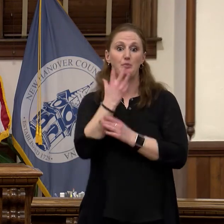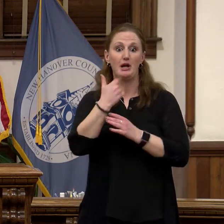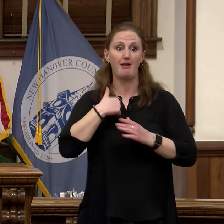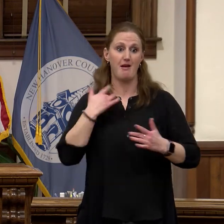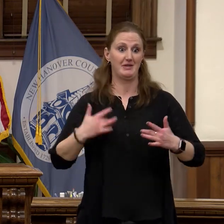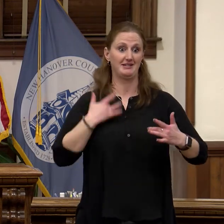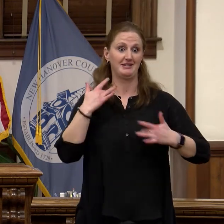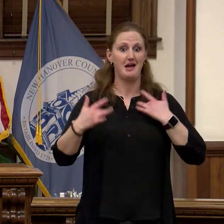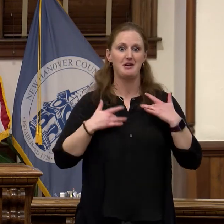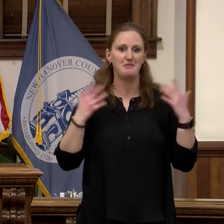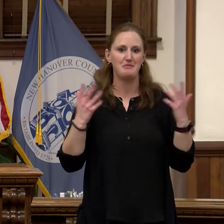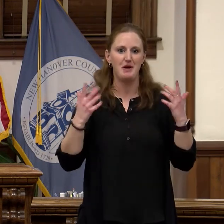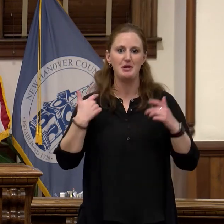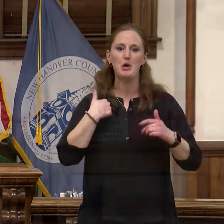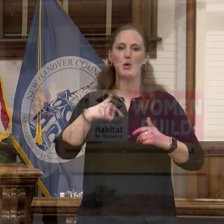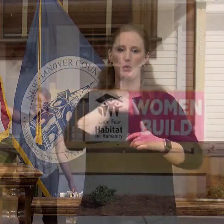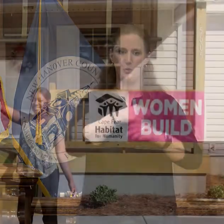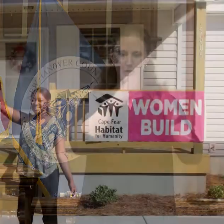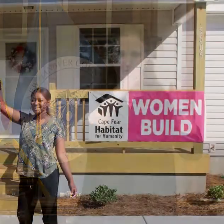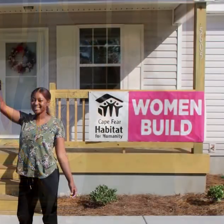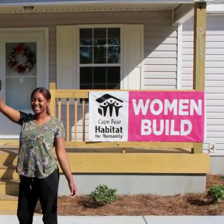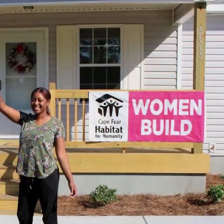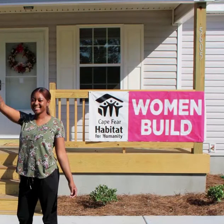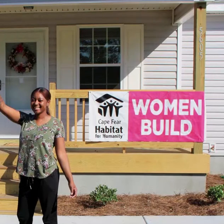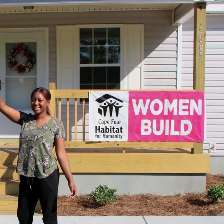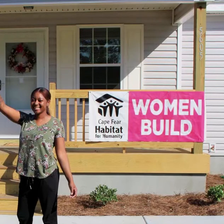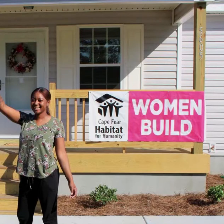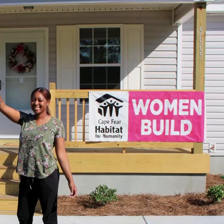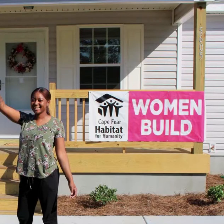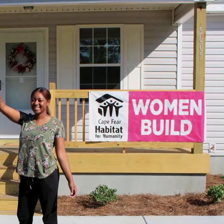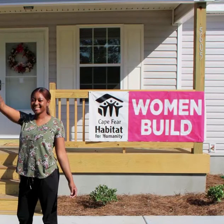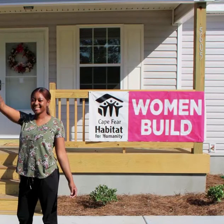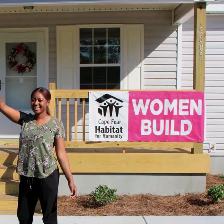announce that we planned in approximately 16 acres of county owned